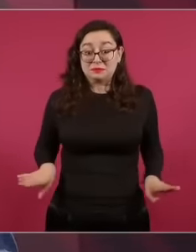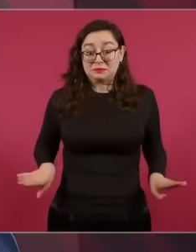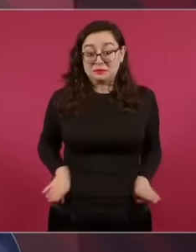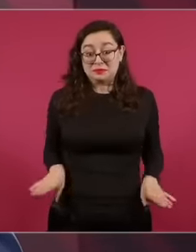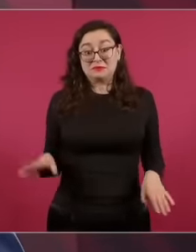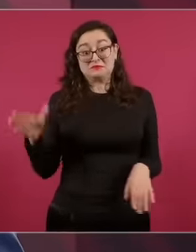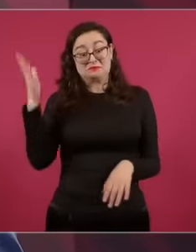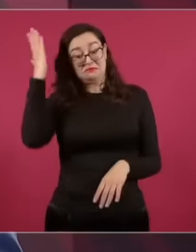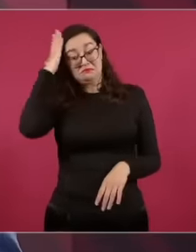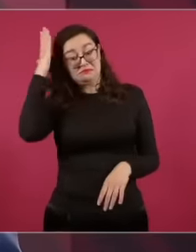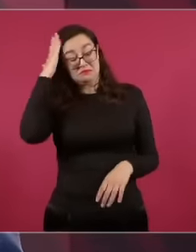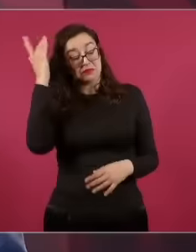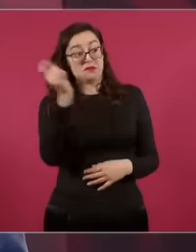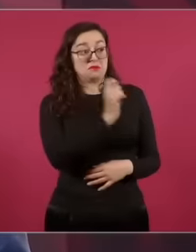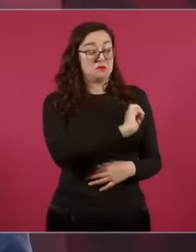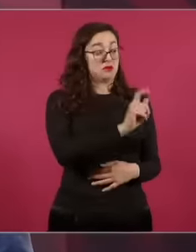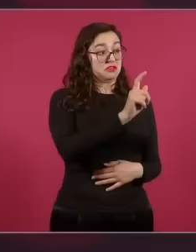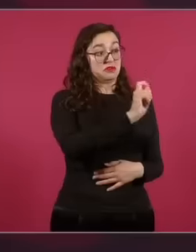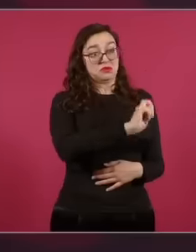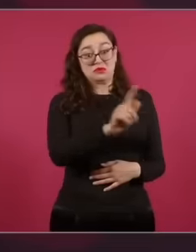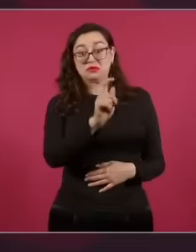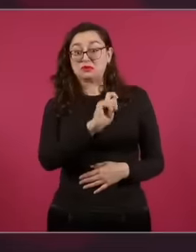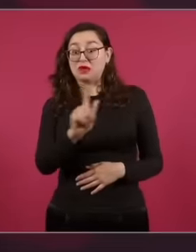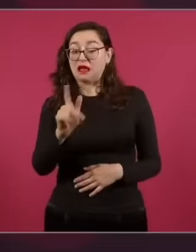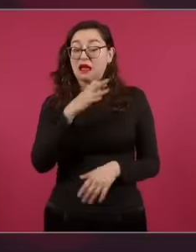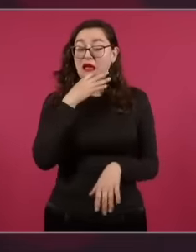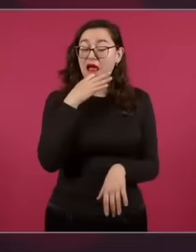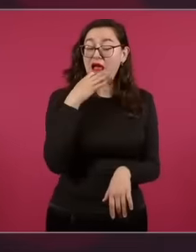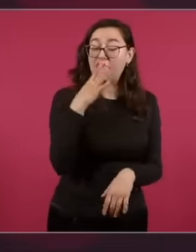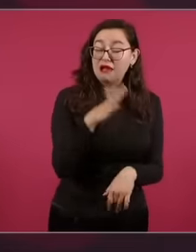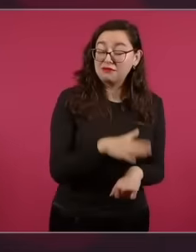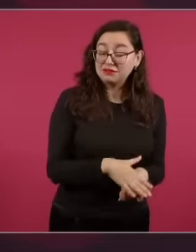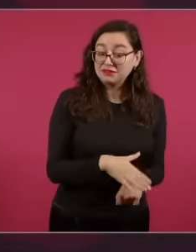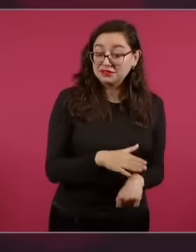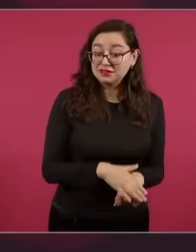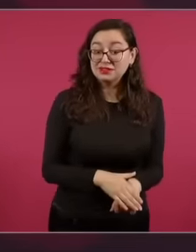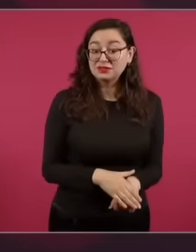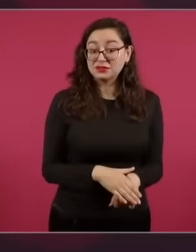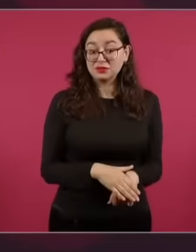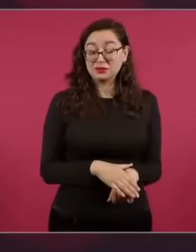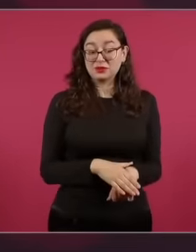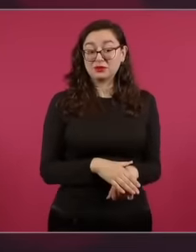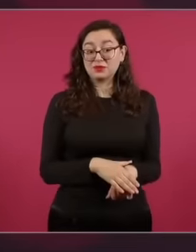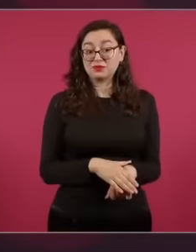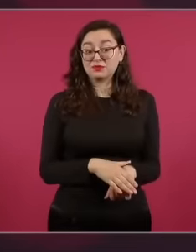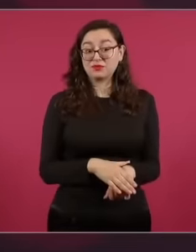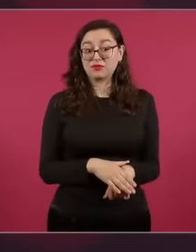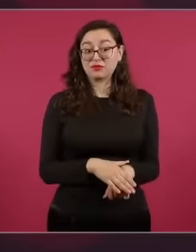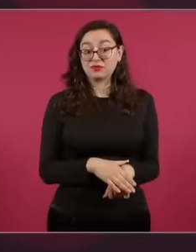members , the